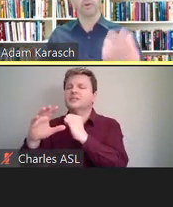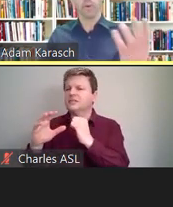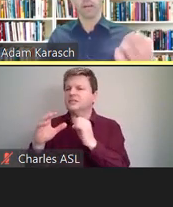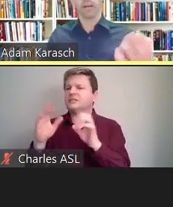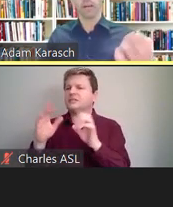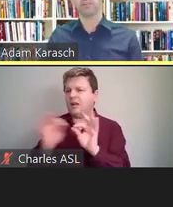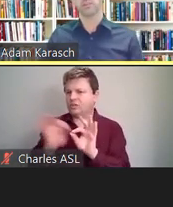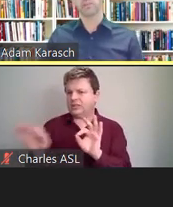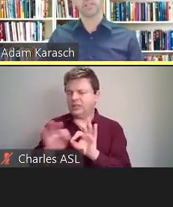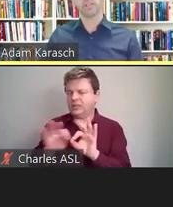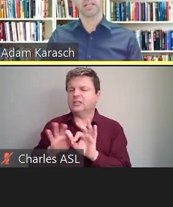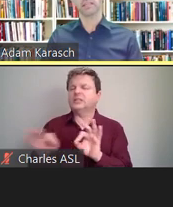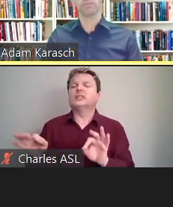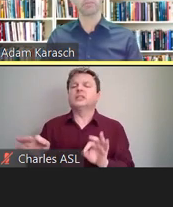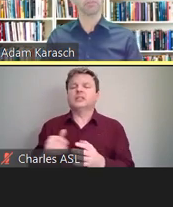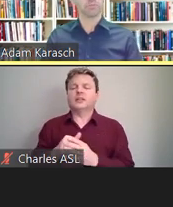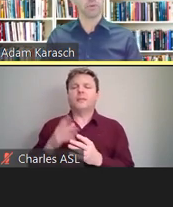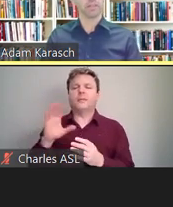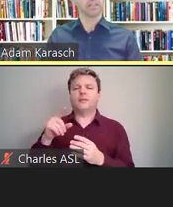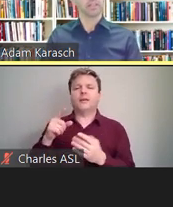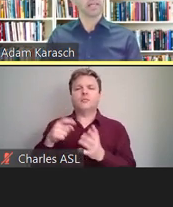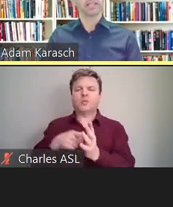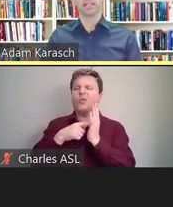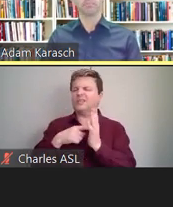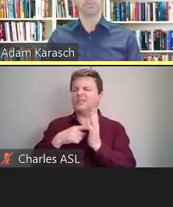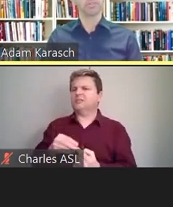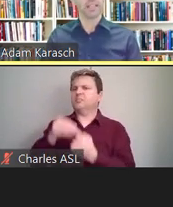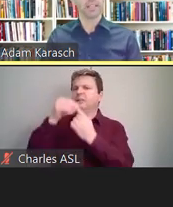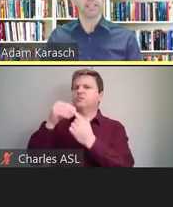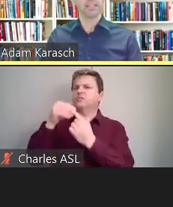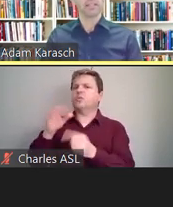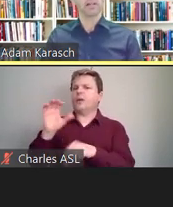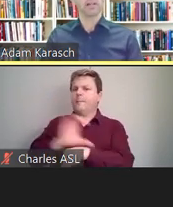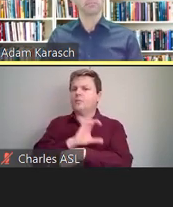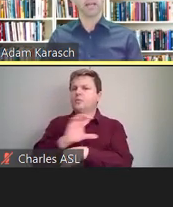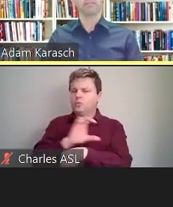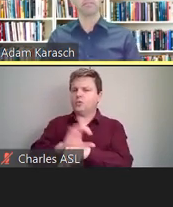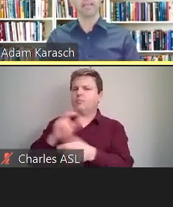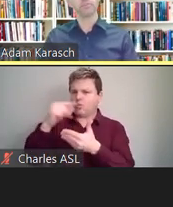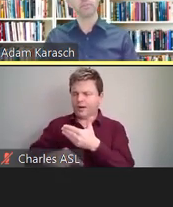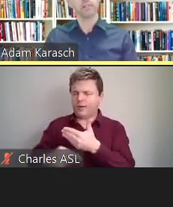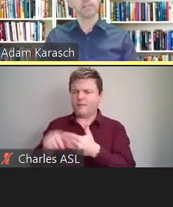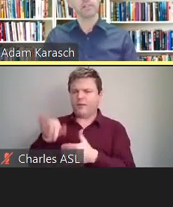It requires a specialized type of software and exceptional skill on behalf of the captioner.